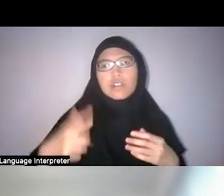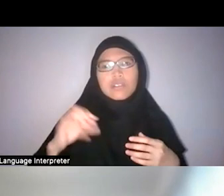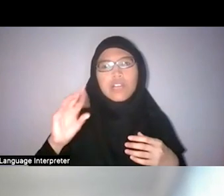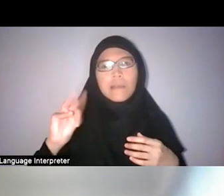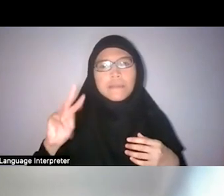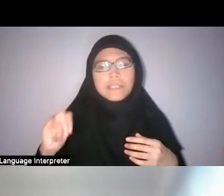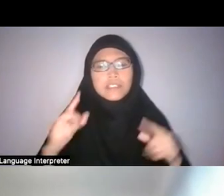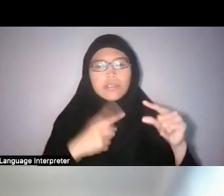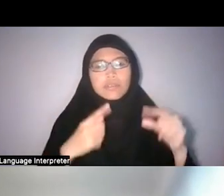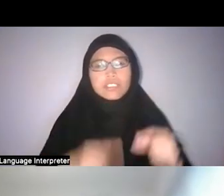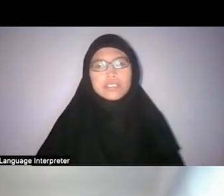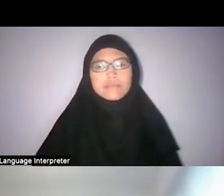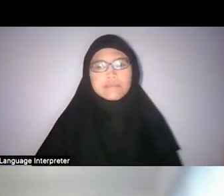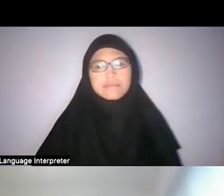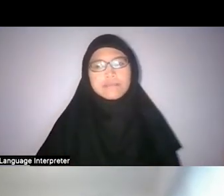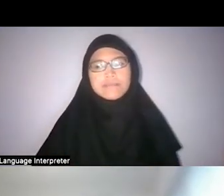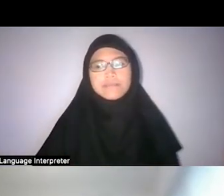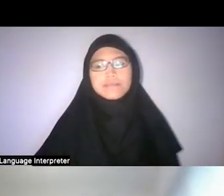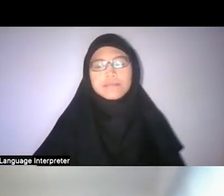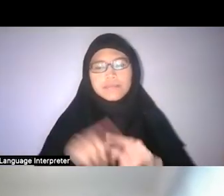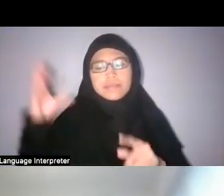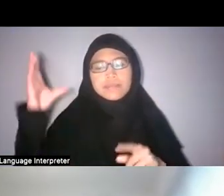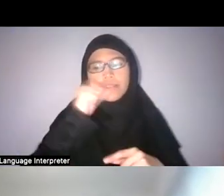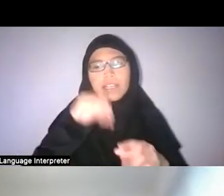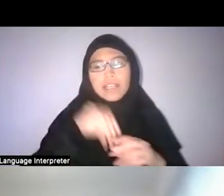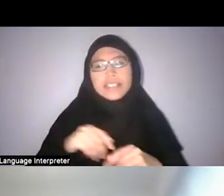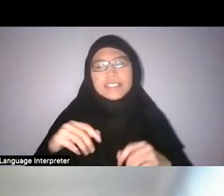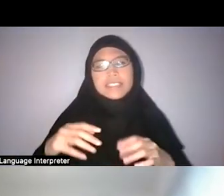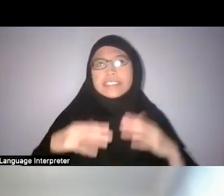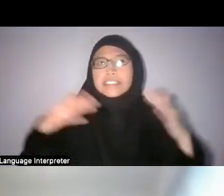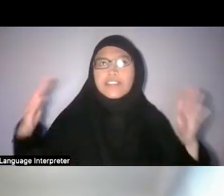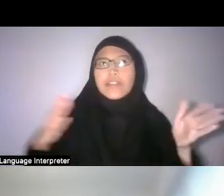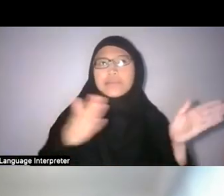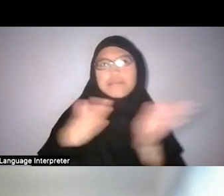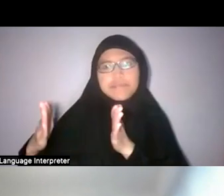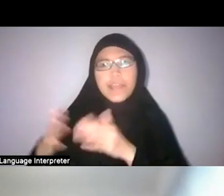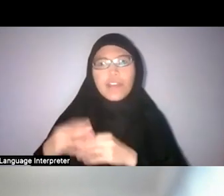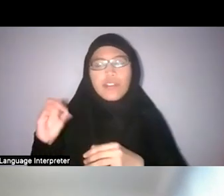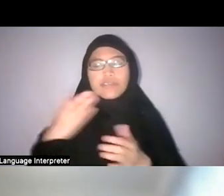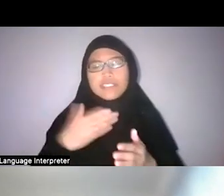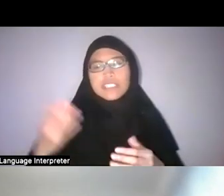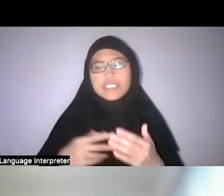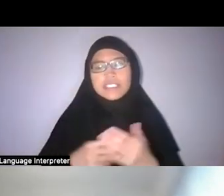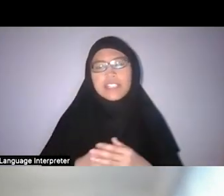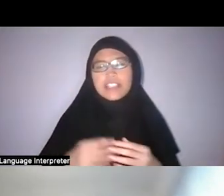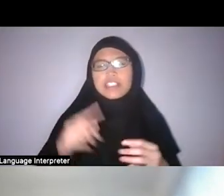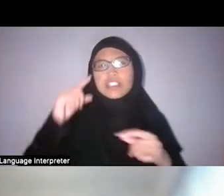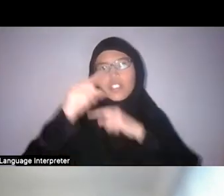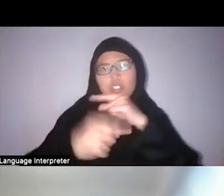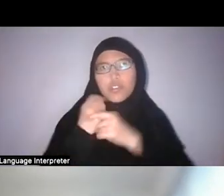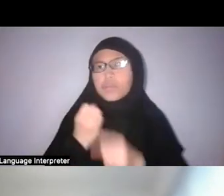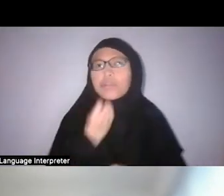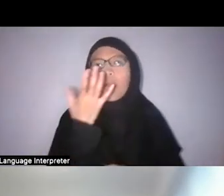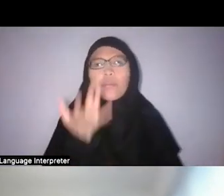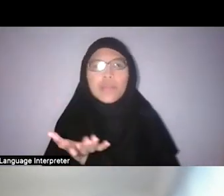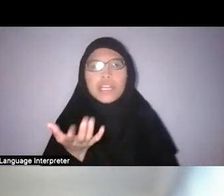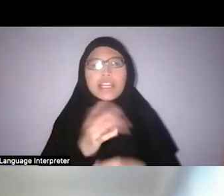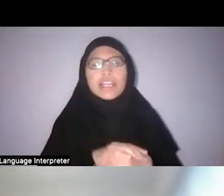I guess in the grand scheme of things global warming is a global issue.